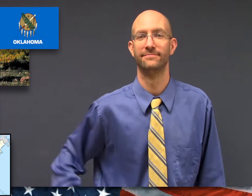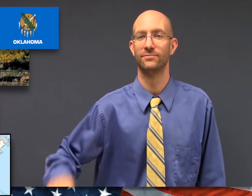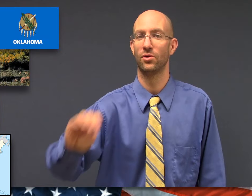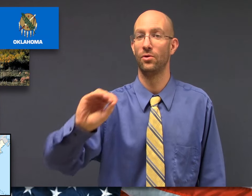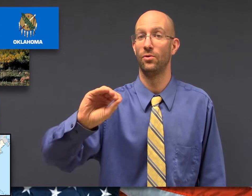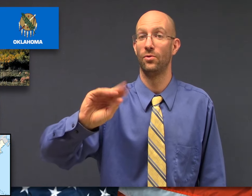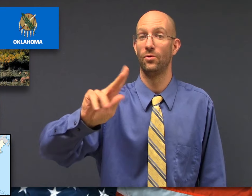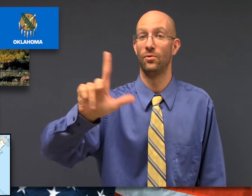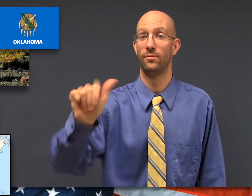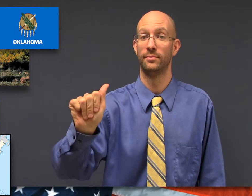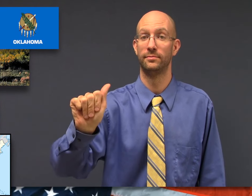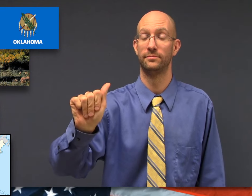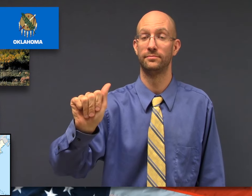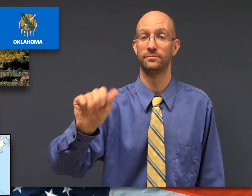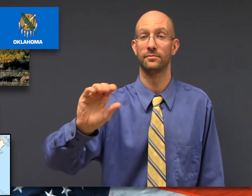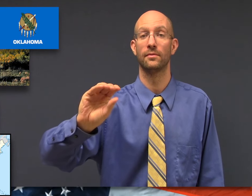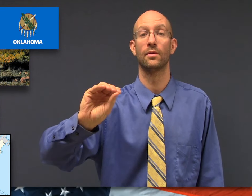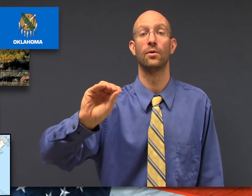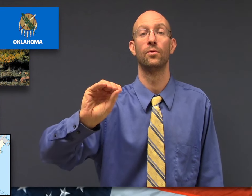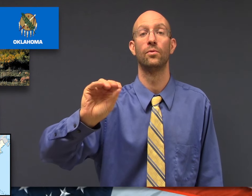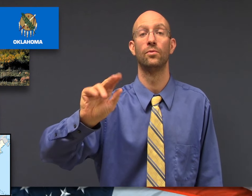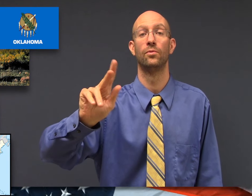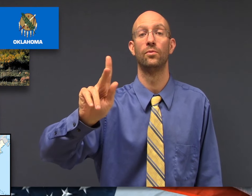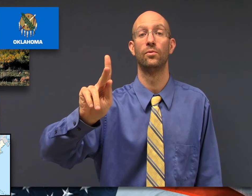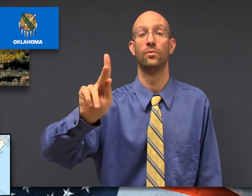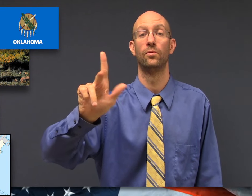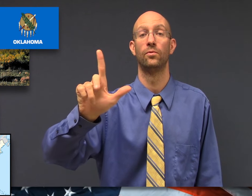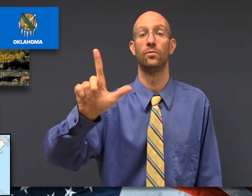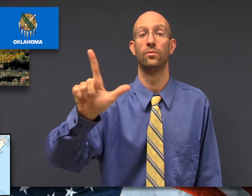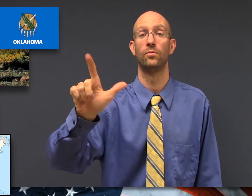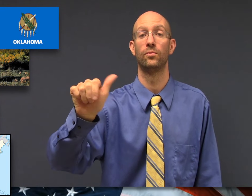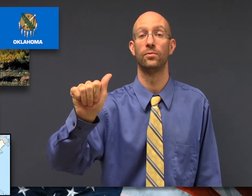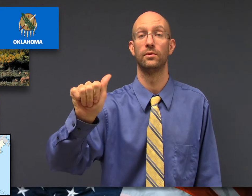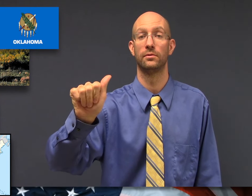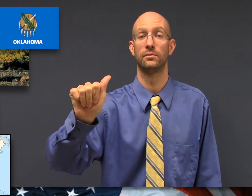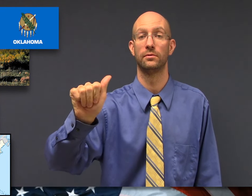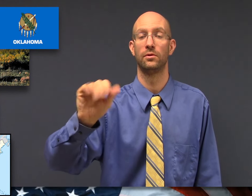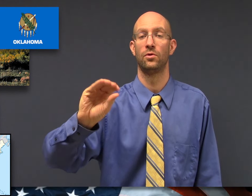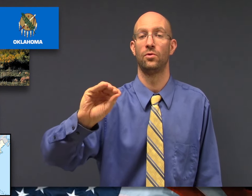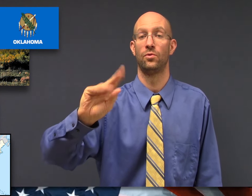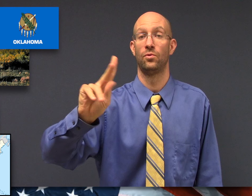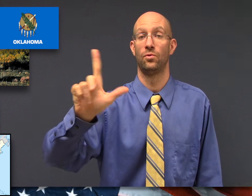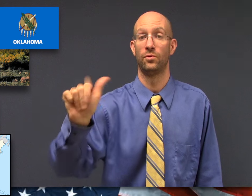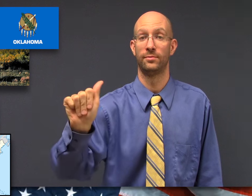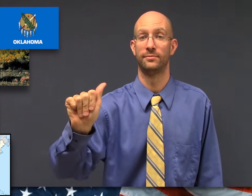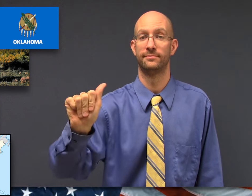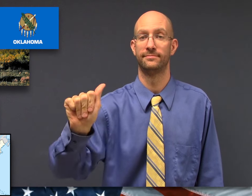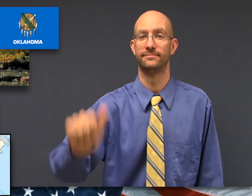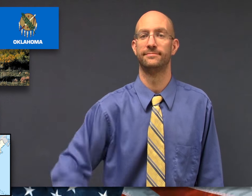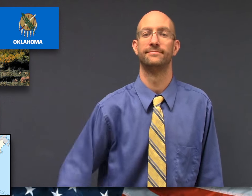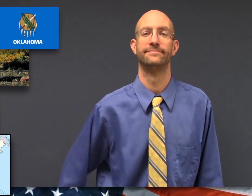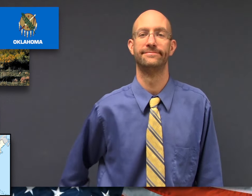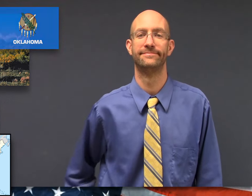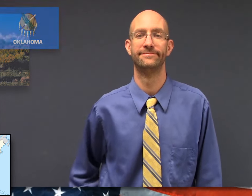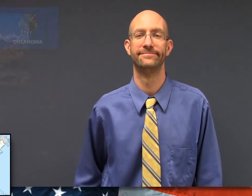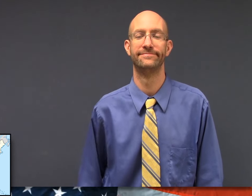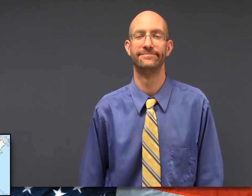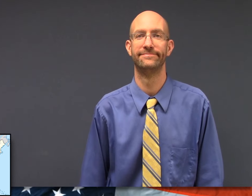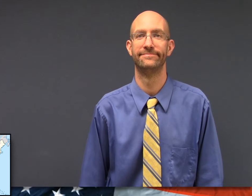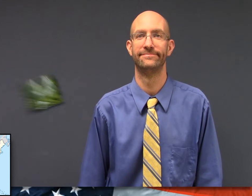fs-OKLA